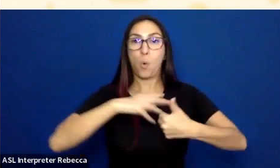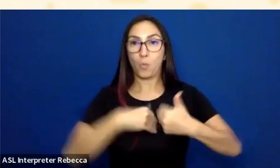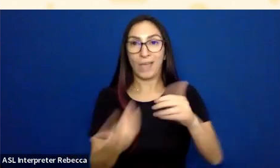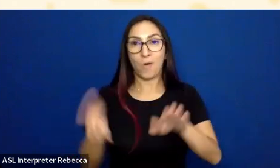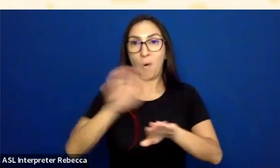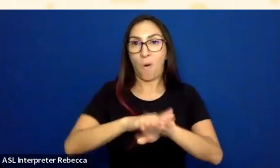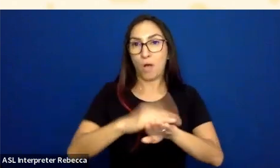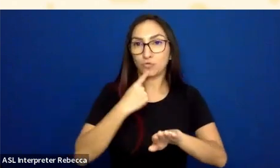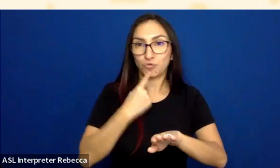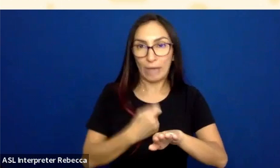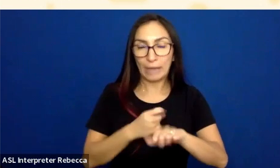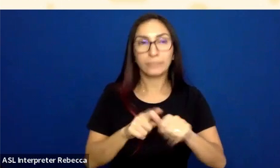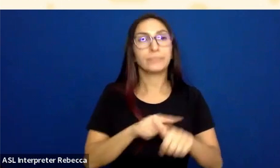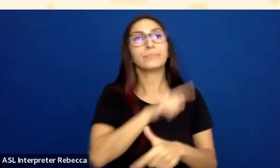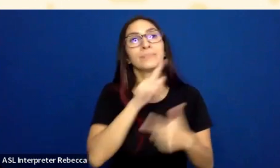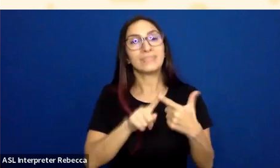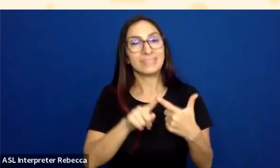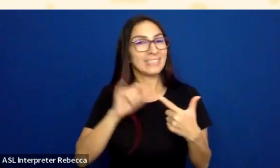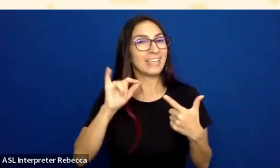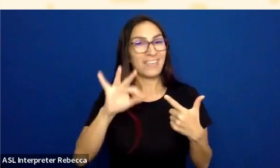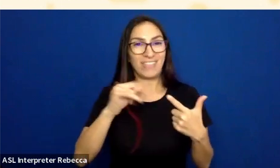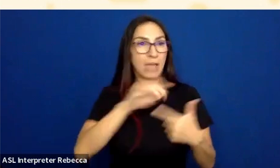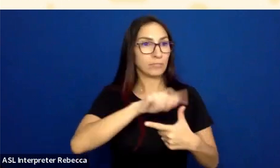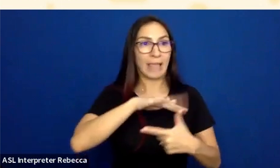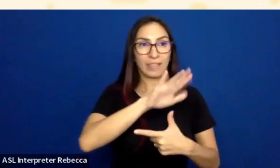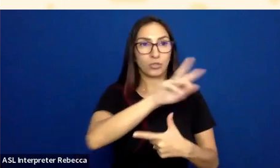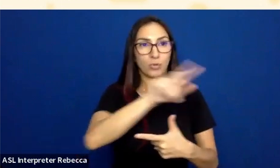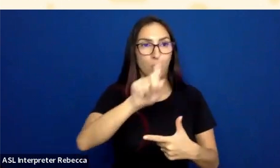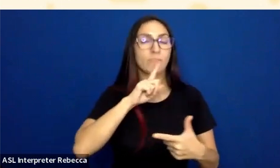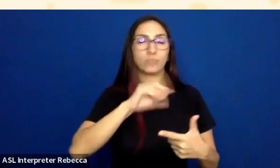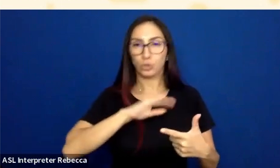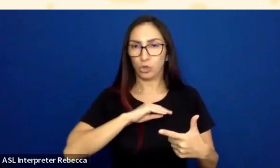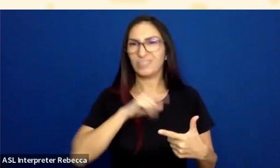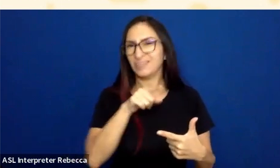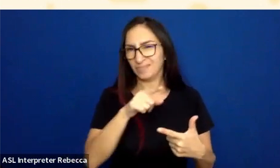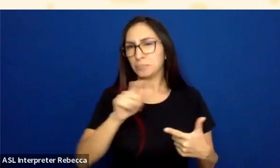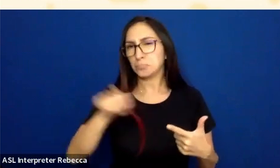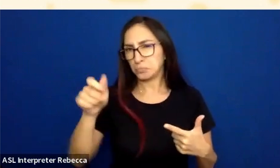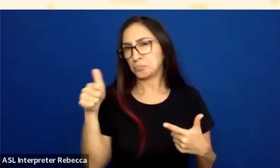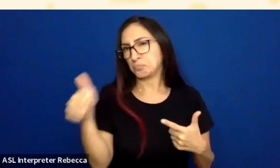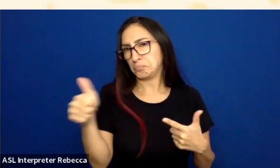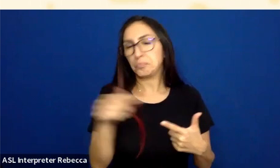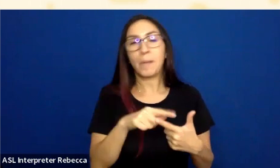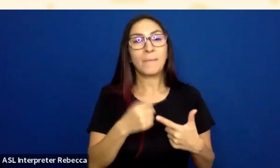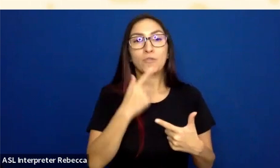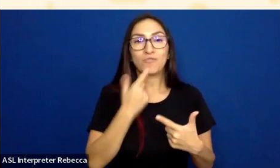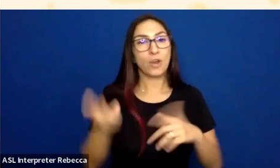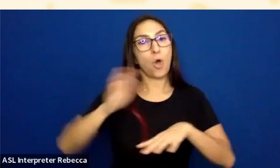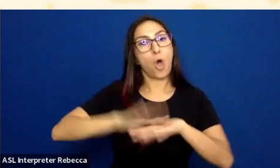And if that has at least 3-to-1, I'm good, which, in this case, it does. But the red against the gray background does not.